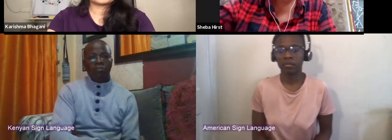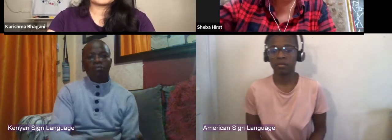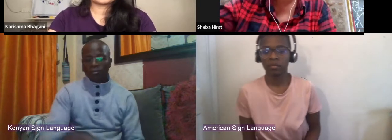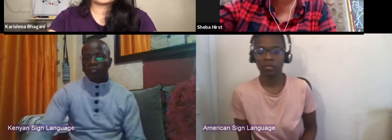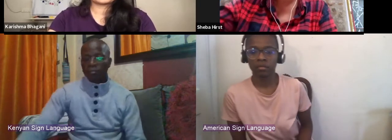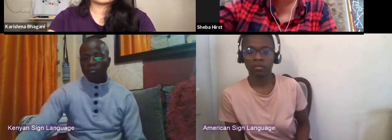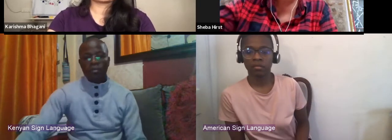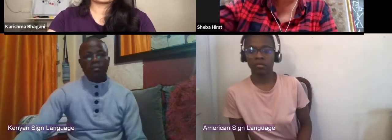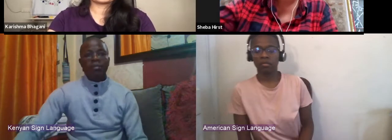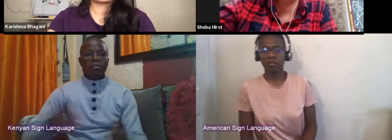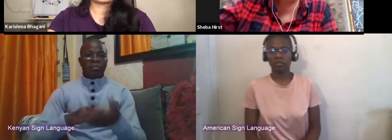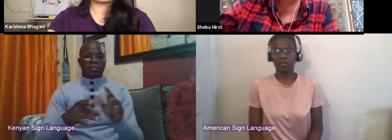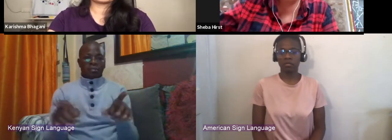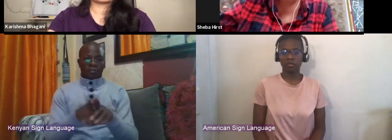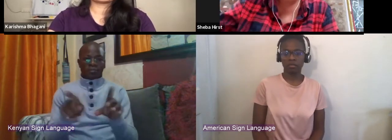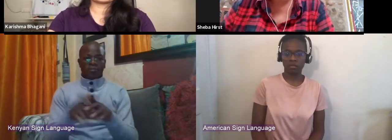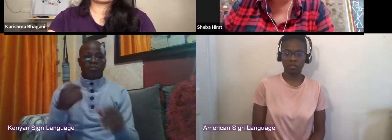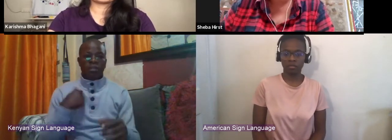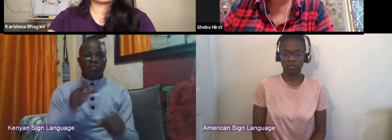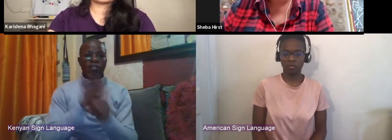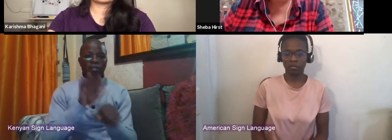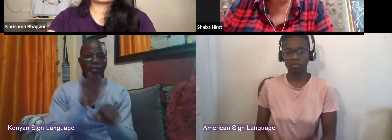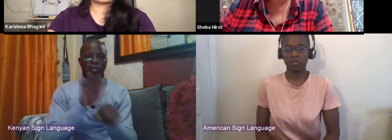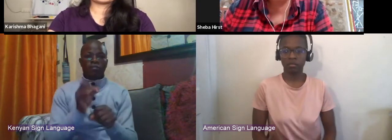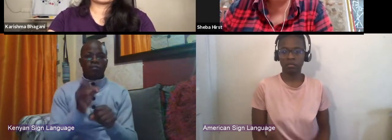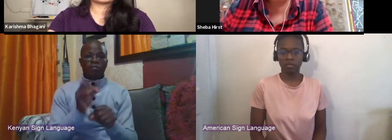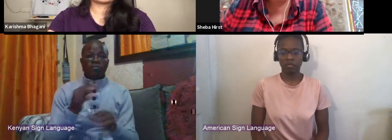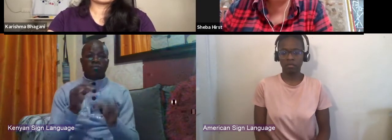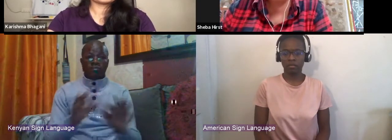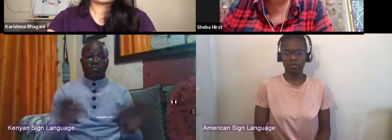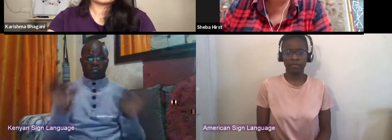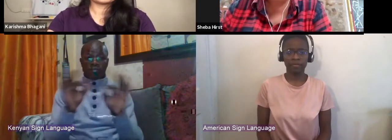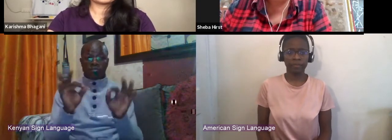that we hold I don't know if that answers your question completely